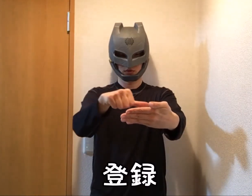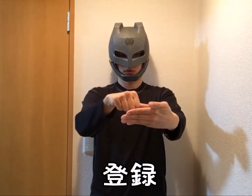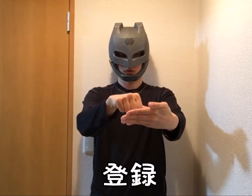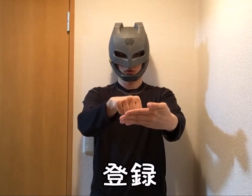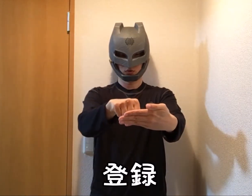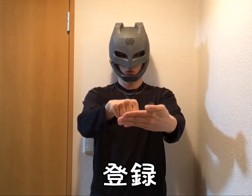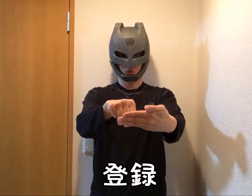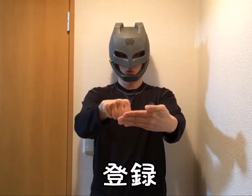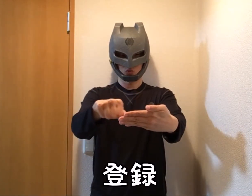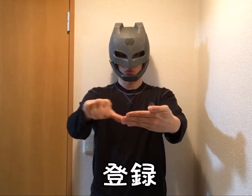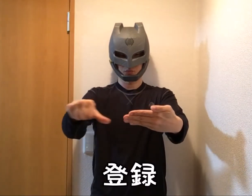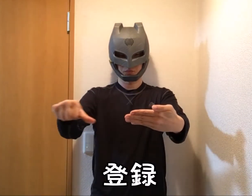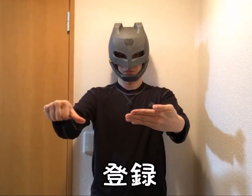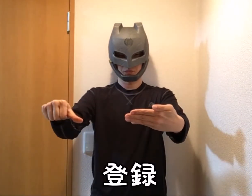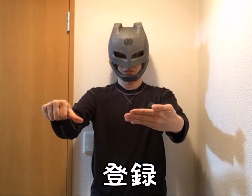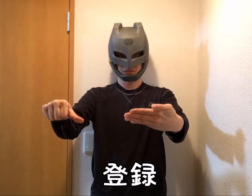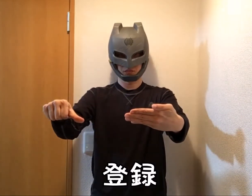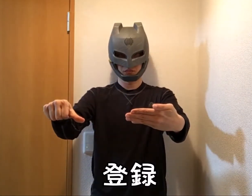Sign up / Register